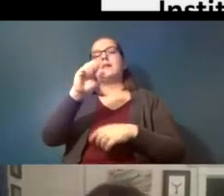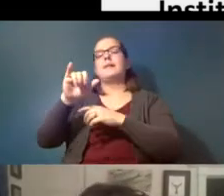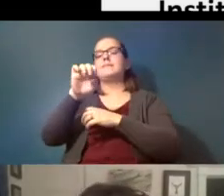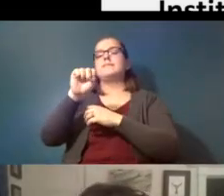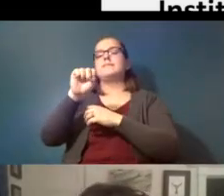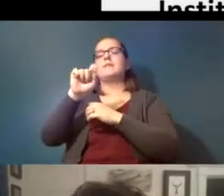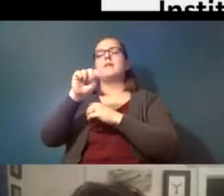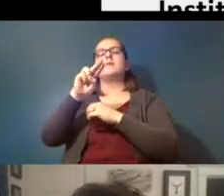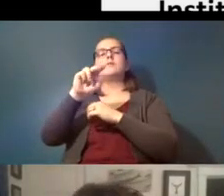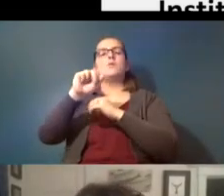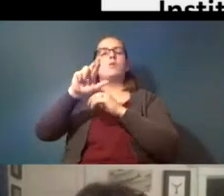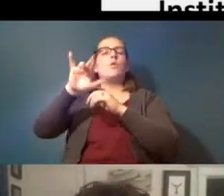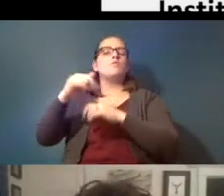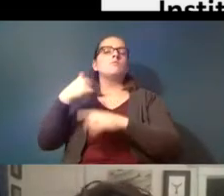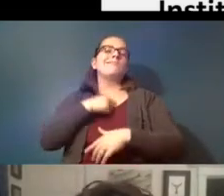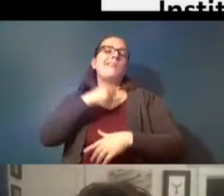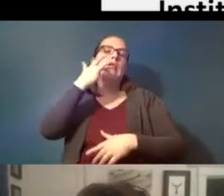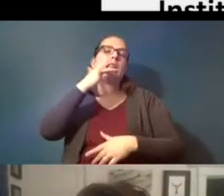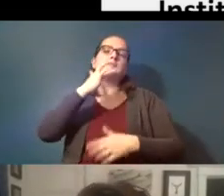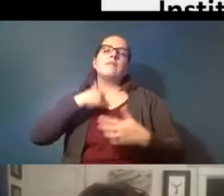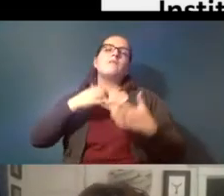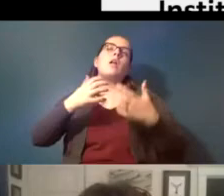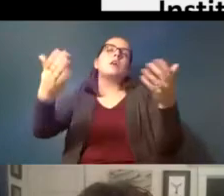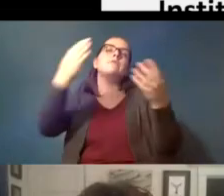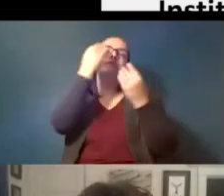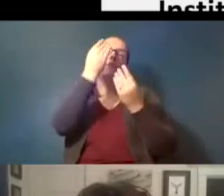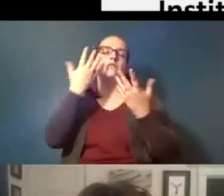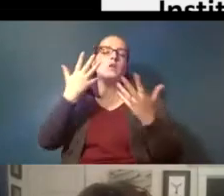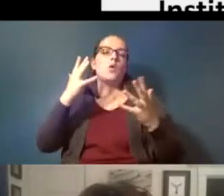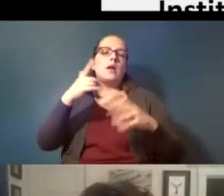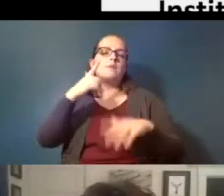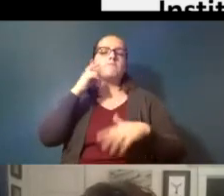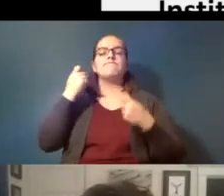we're lucky to have a lot of data already because a lot of studies have been done there but of